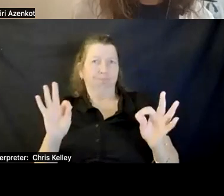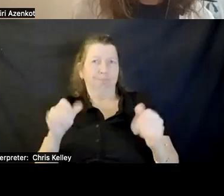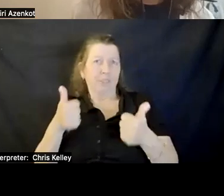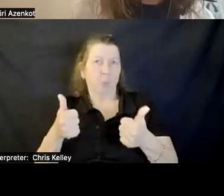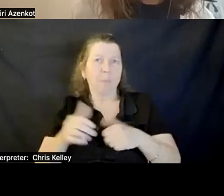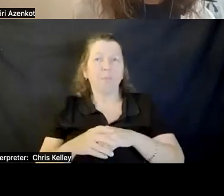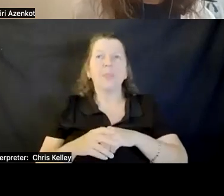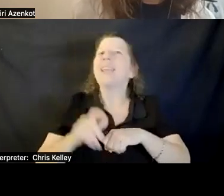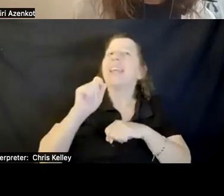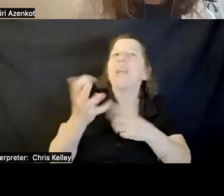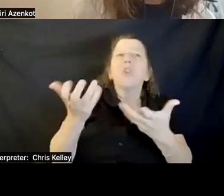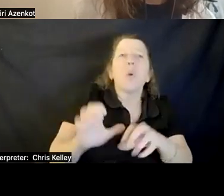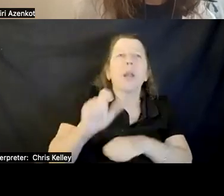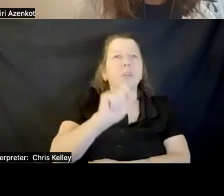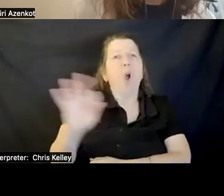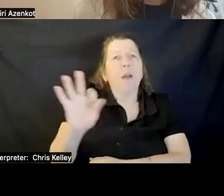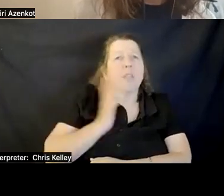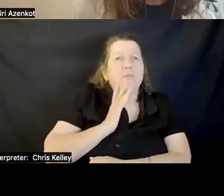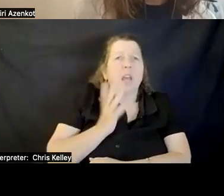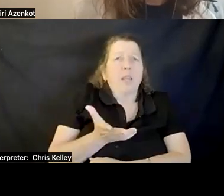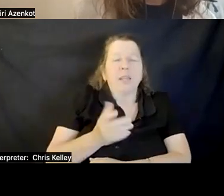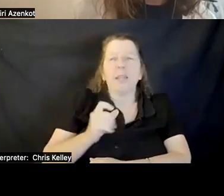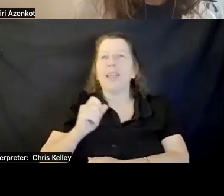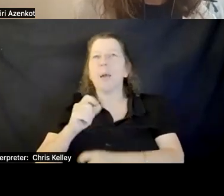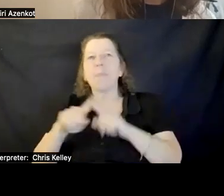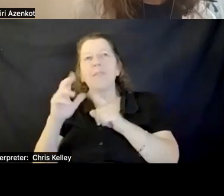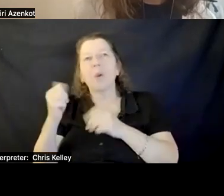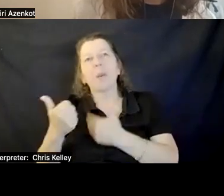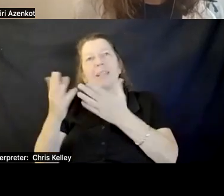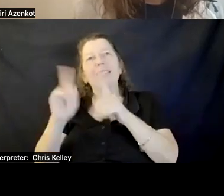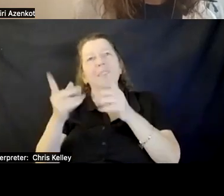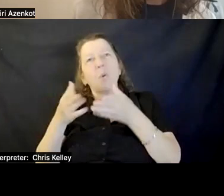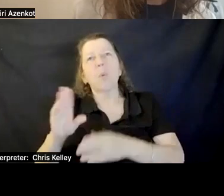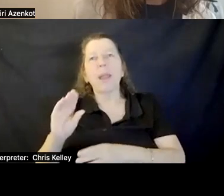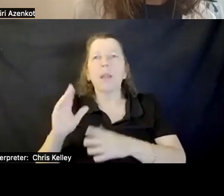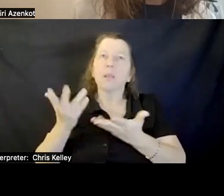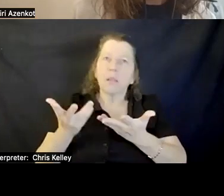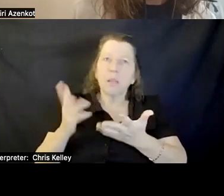You could switch it off or if you wanted it in a different way , that would be amazing.